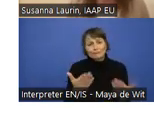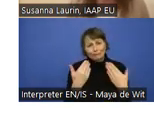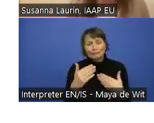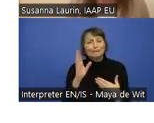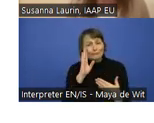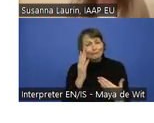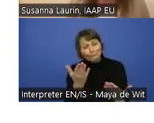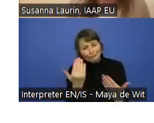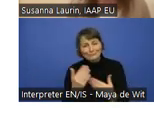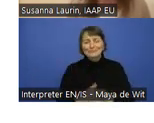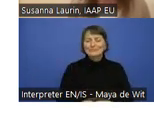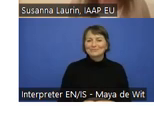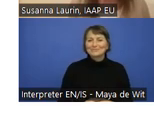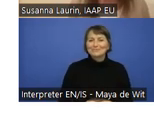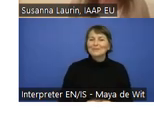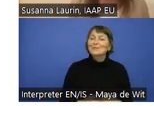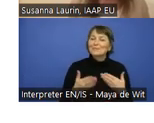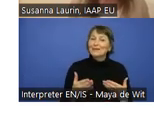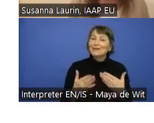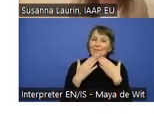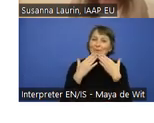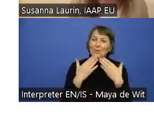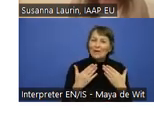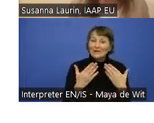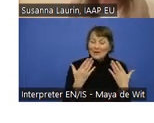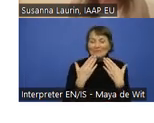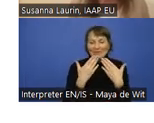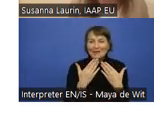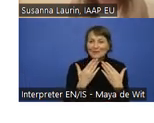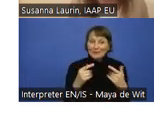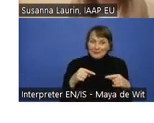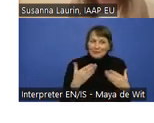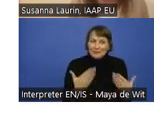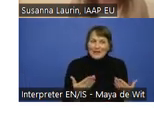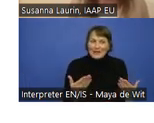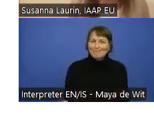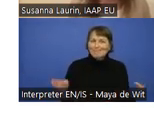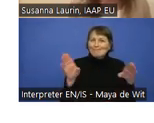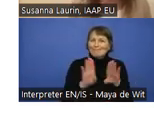So with that, I'd like to close today's little session. And thank you, everyone, for being here.